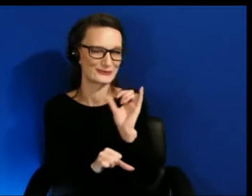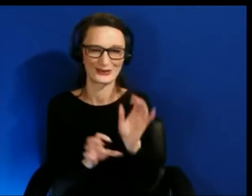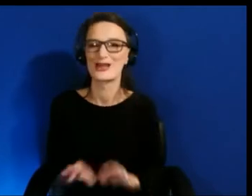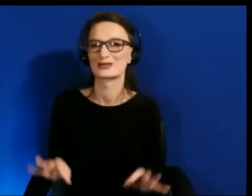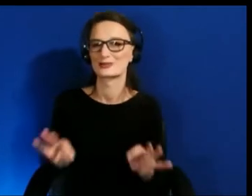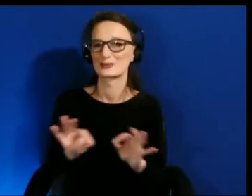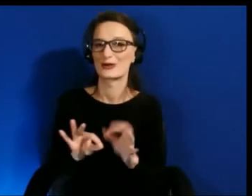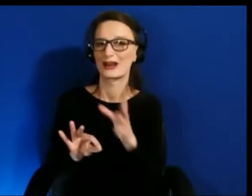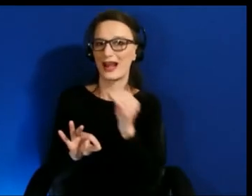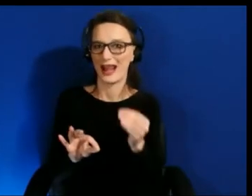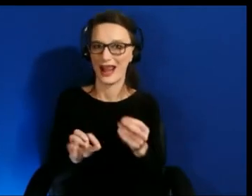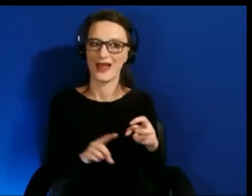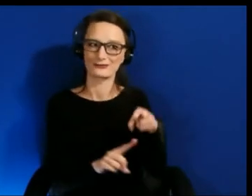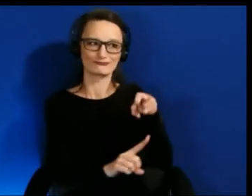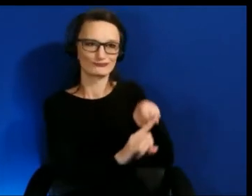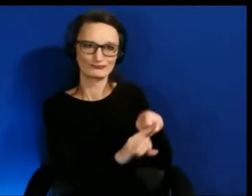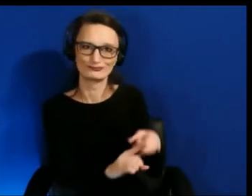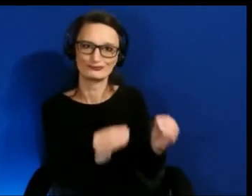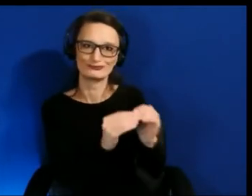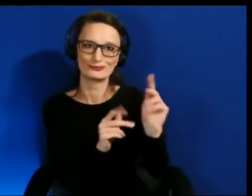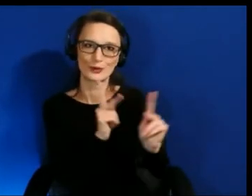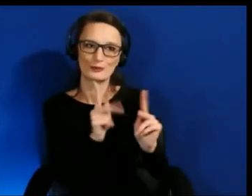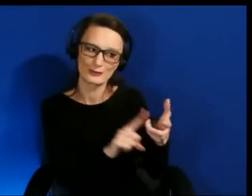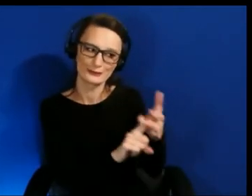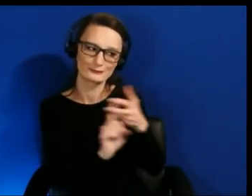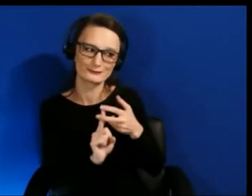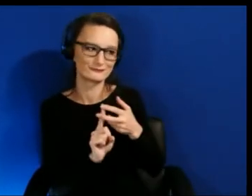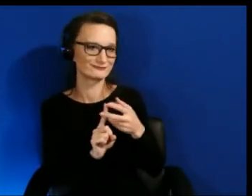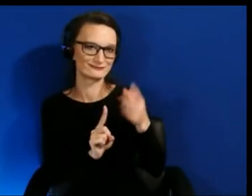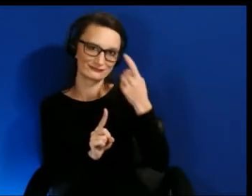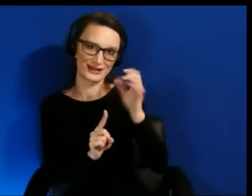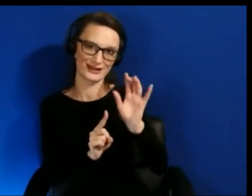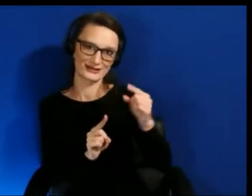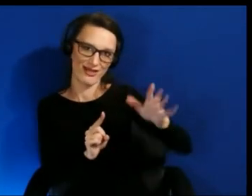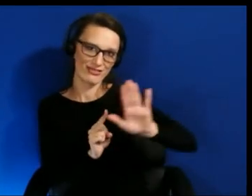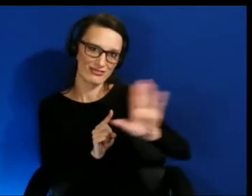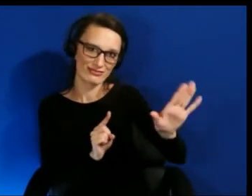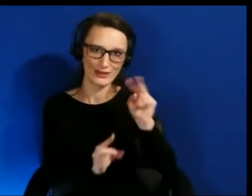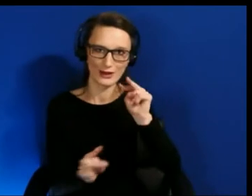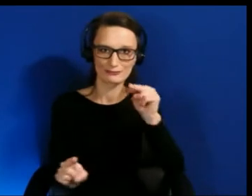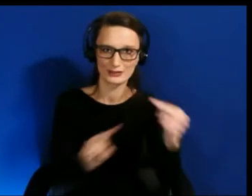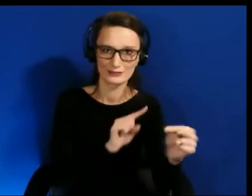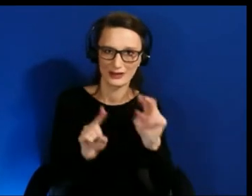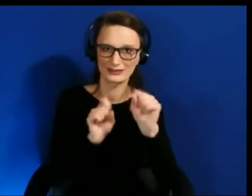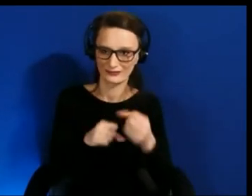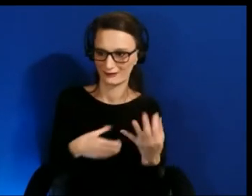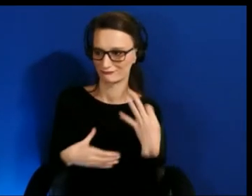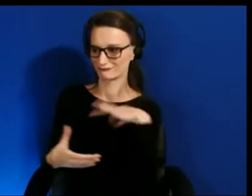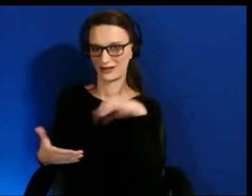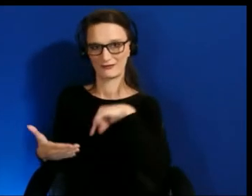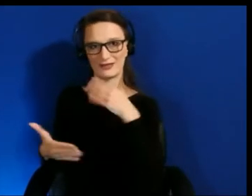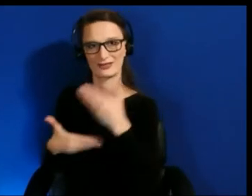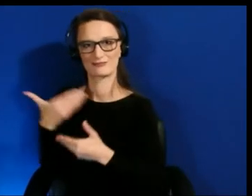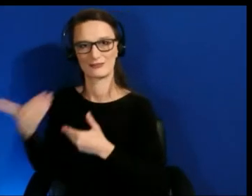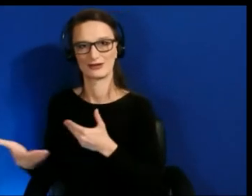because those different perspectives themselves bring in so much richness to our community.